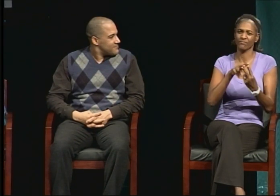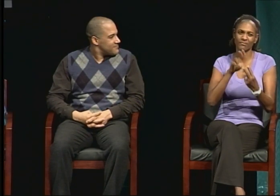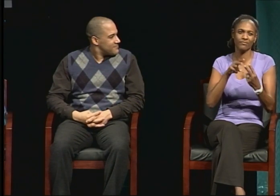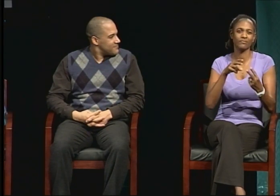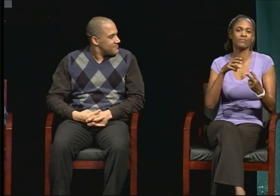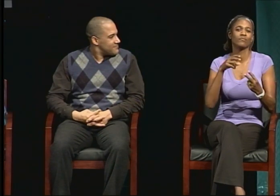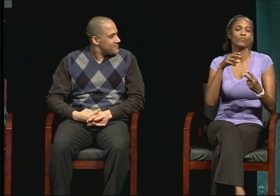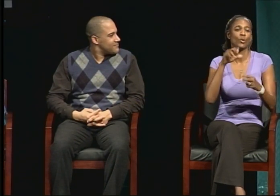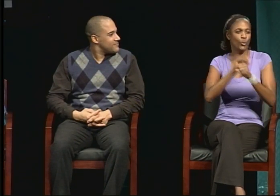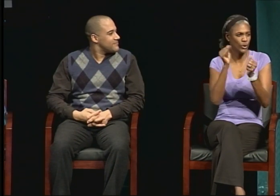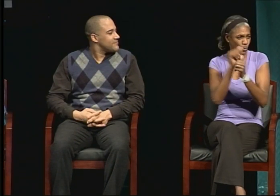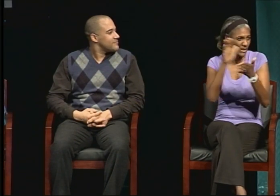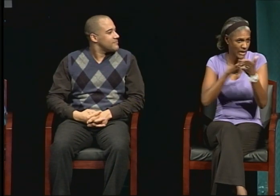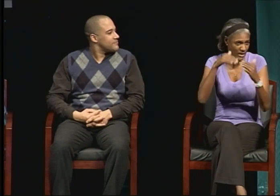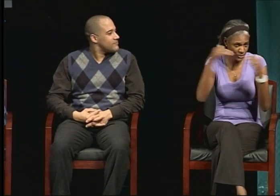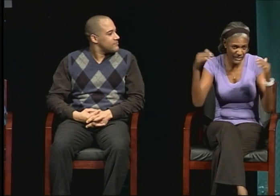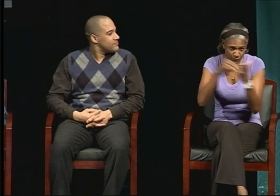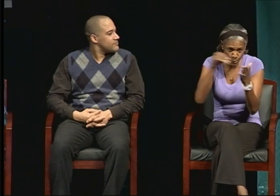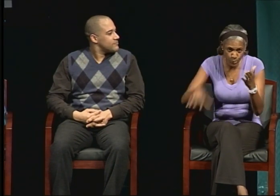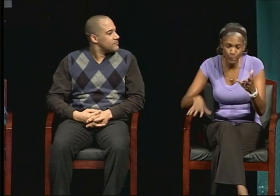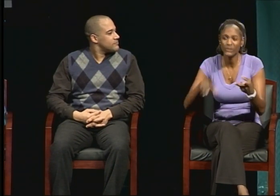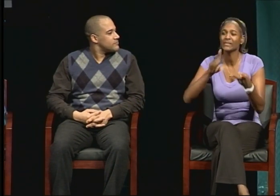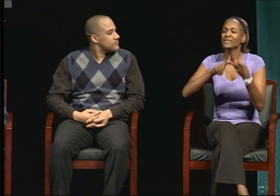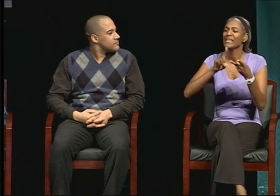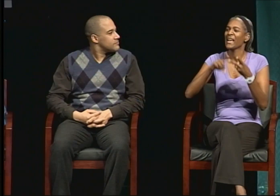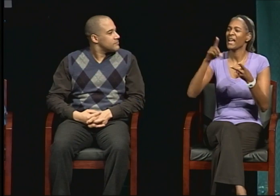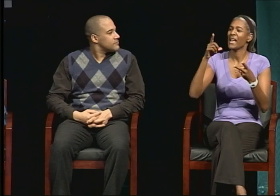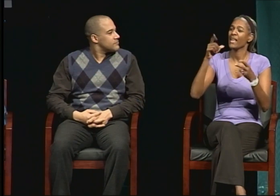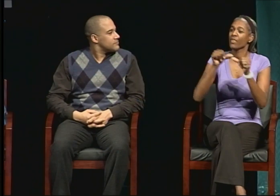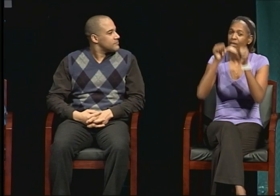I also continued being motivated by my teaching